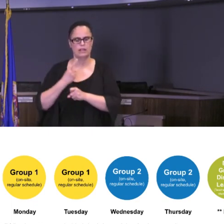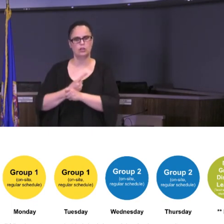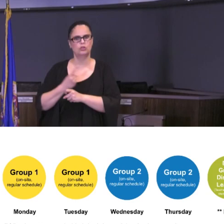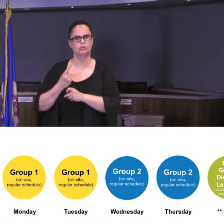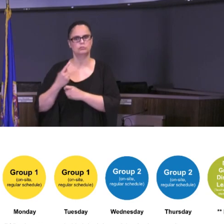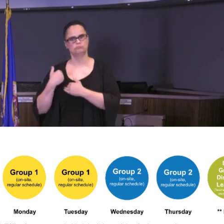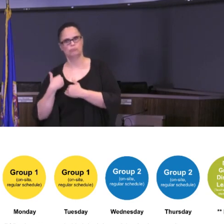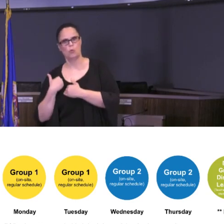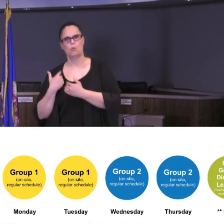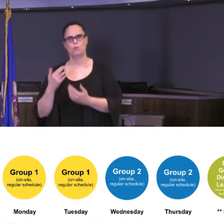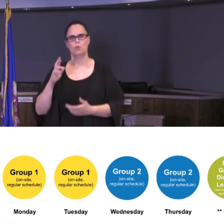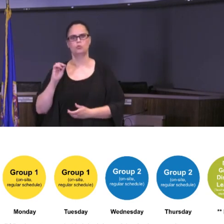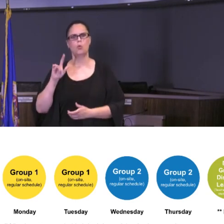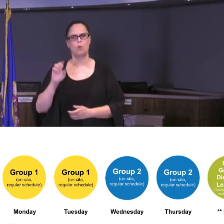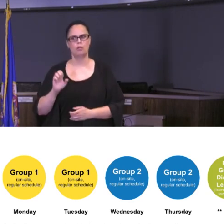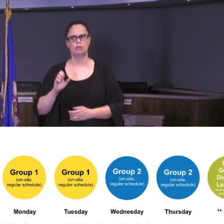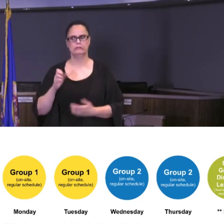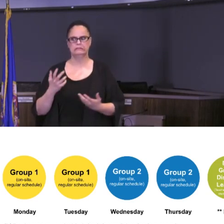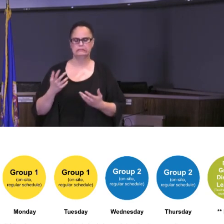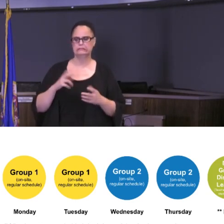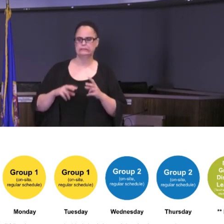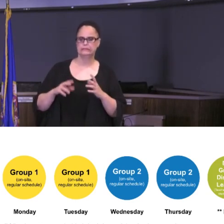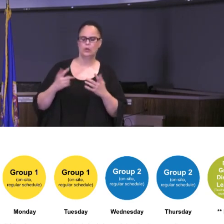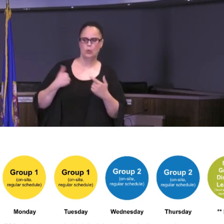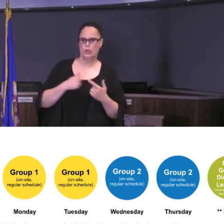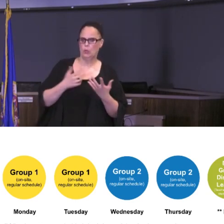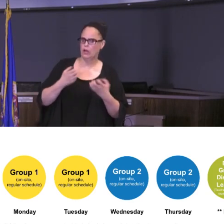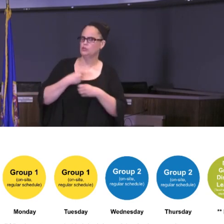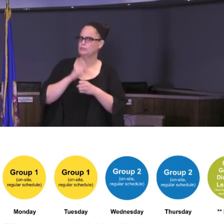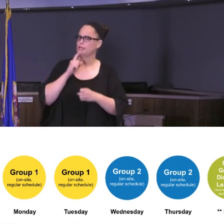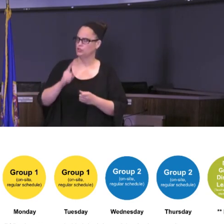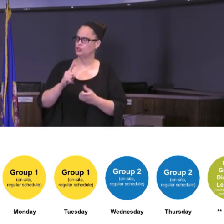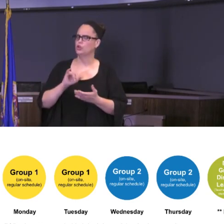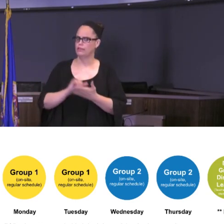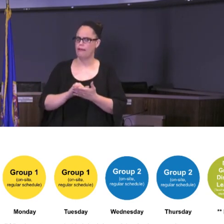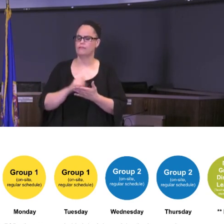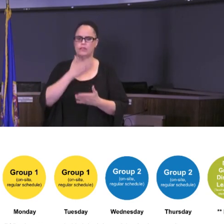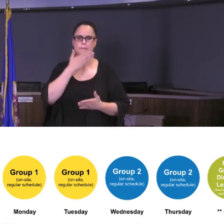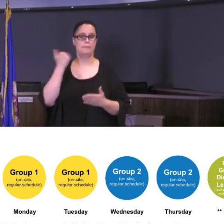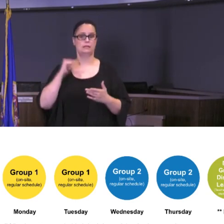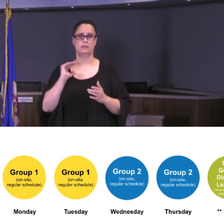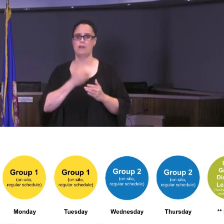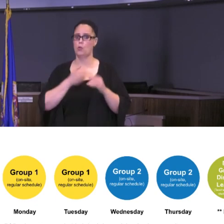hold for our staff are really important. We want to make sure to the best of our abilities that we are able to accommodate,